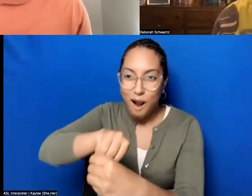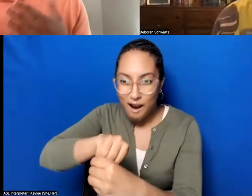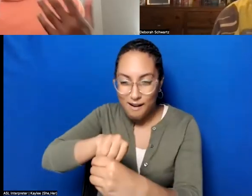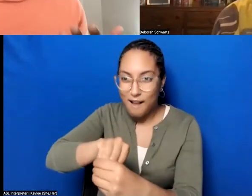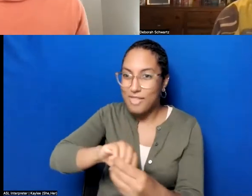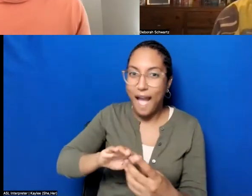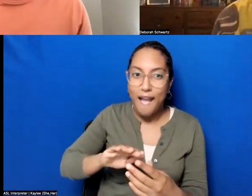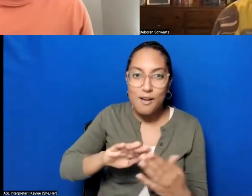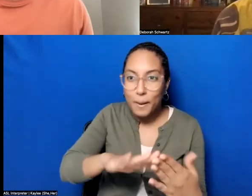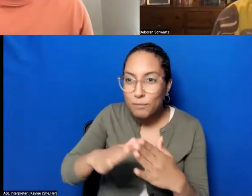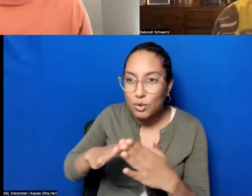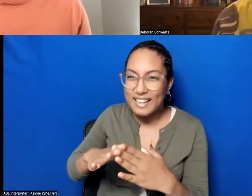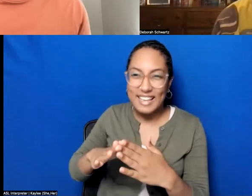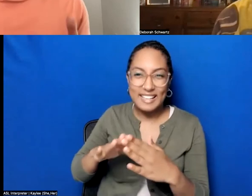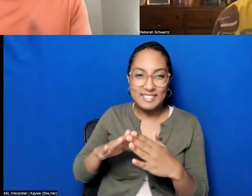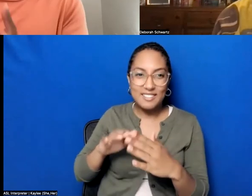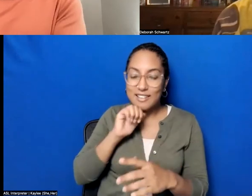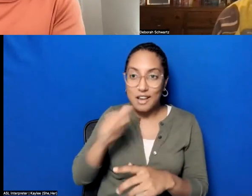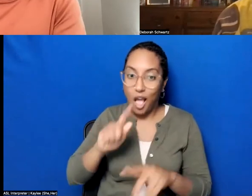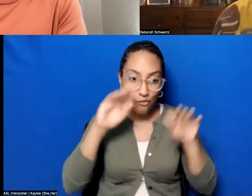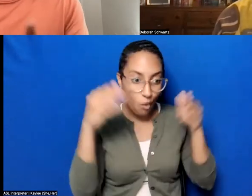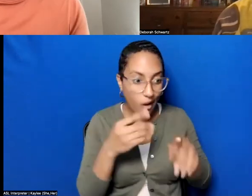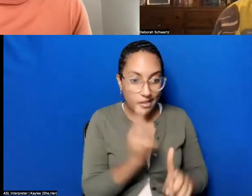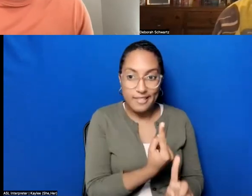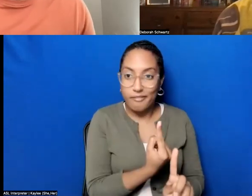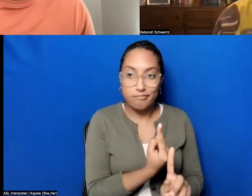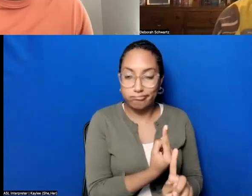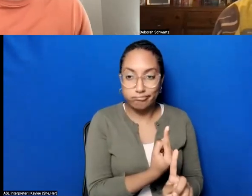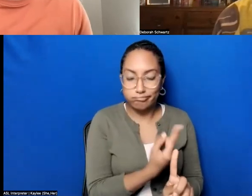that's bigger than all of us. And that's the civic function of the work of public history.